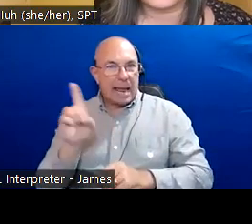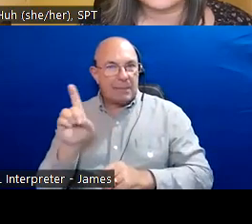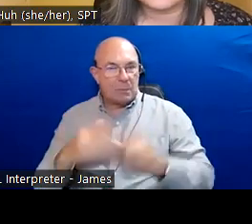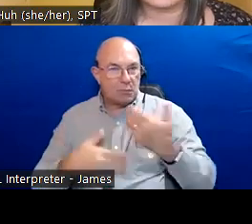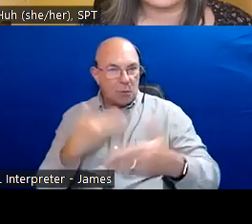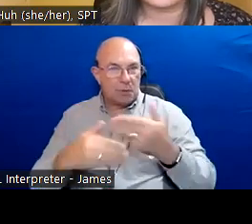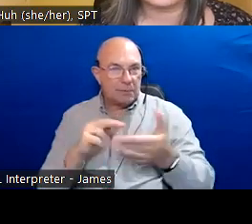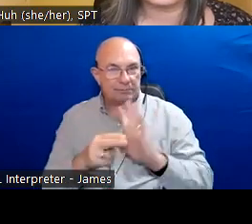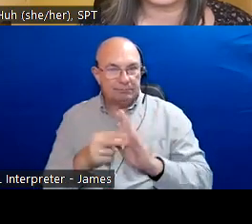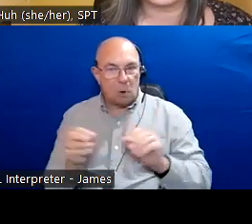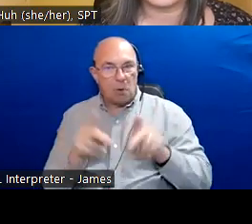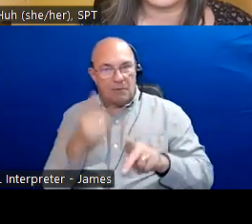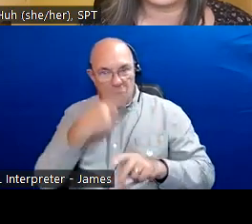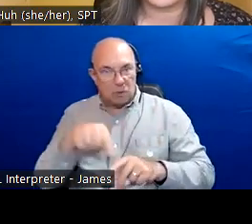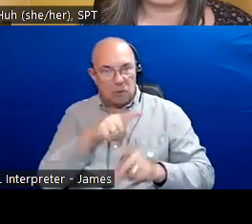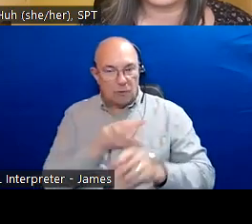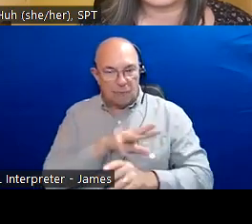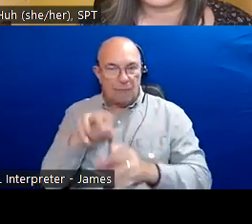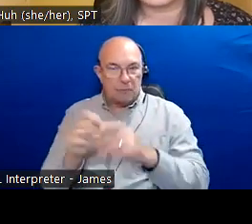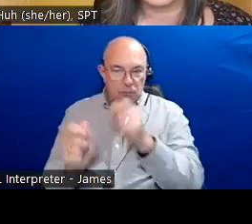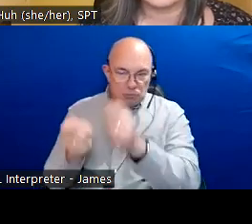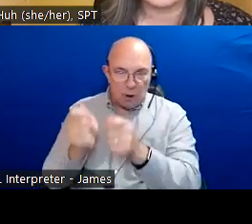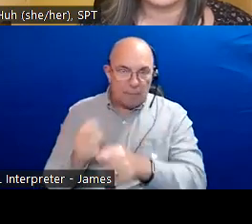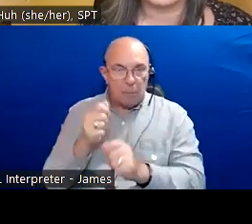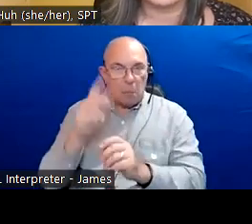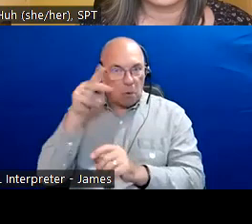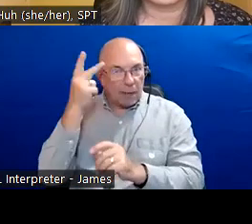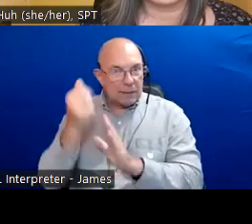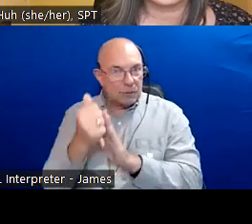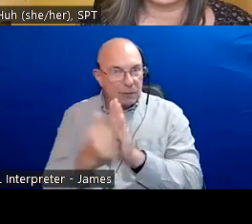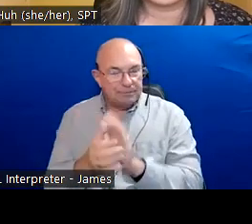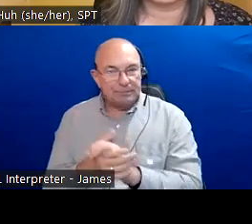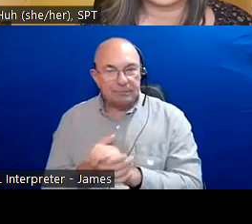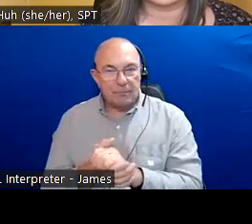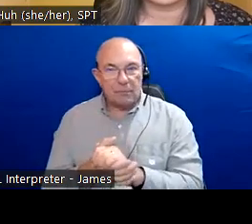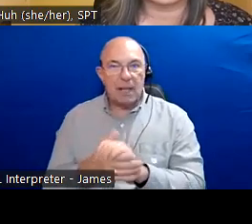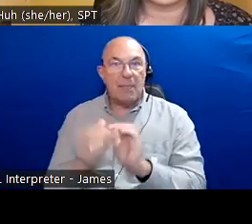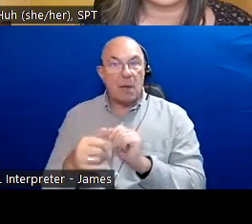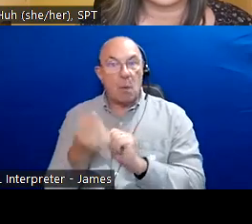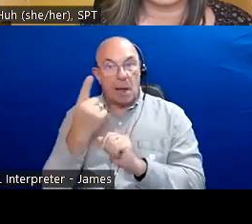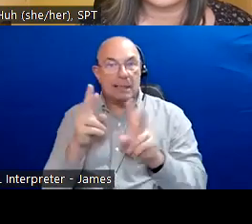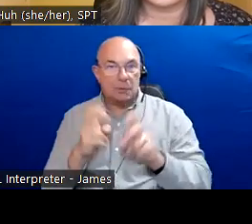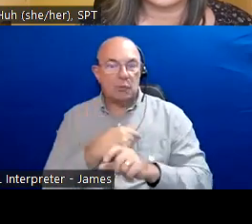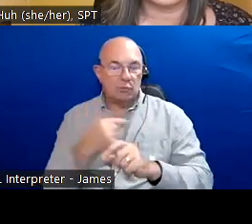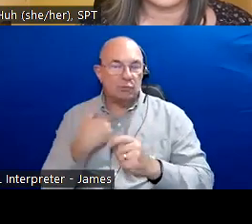SPT is working towards centering, building trusting relationships and supporting actions for which Indigenous communities and Indigenous organizations have been